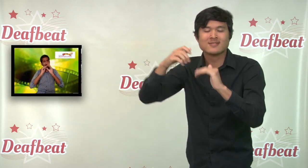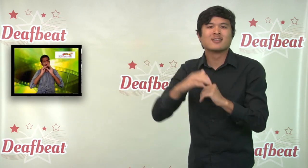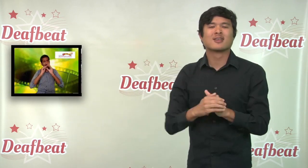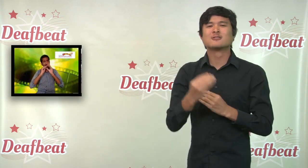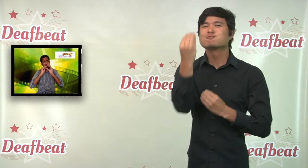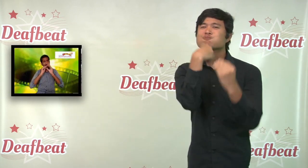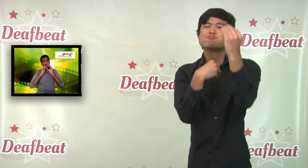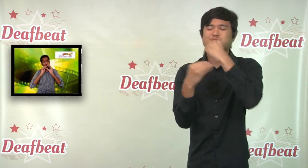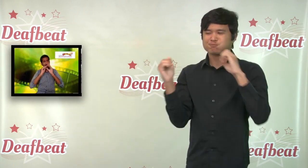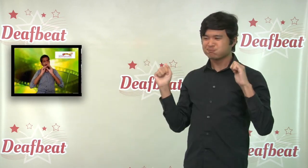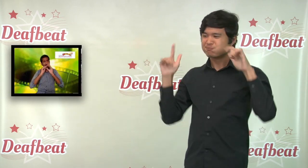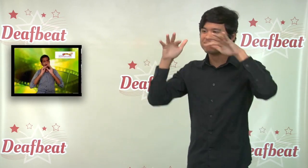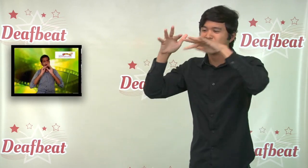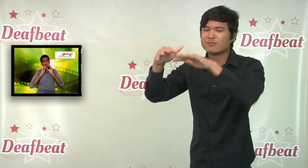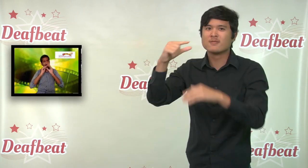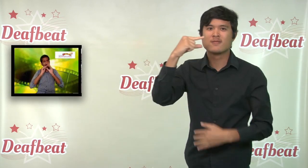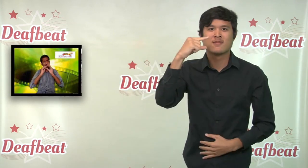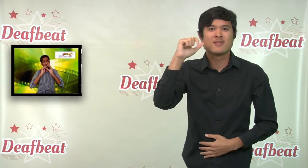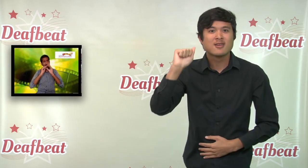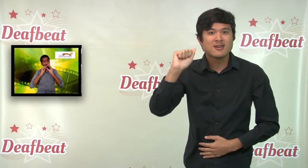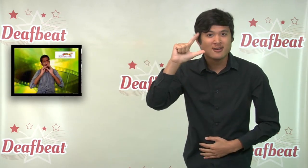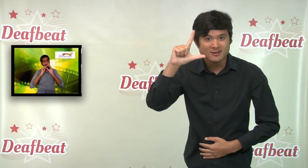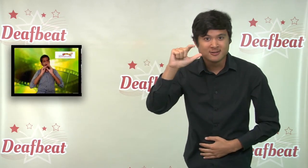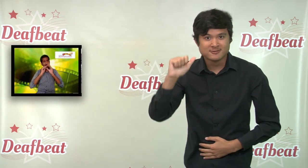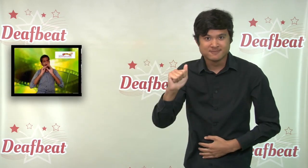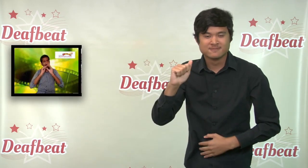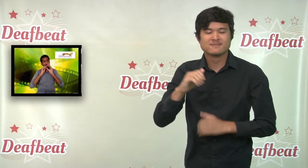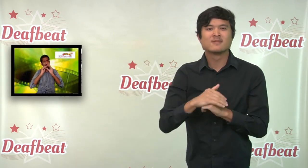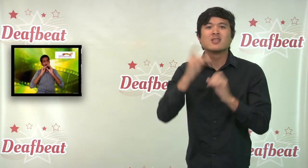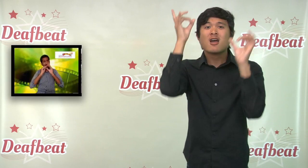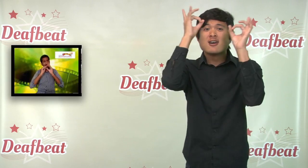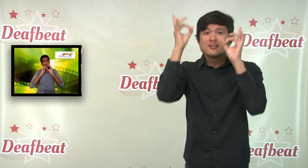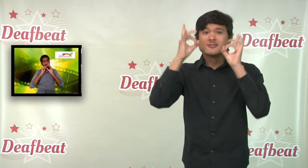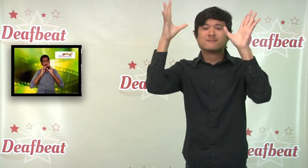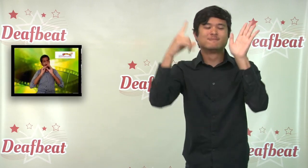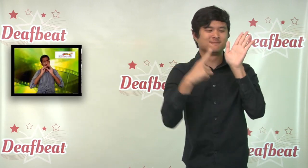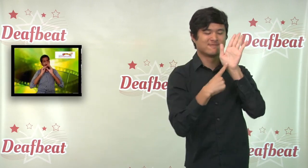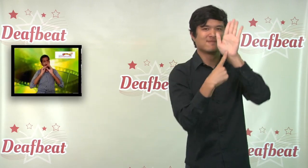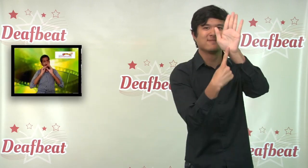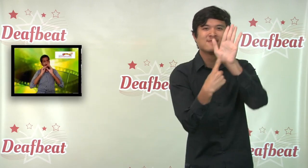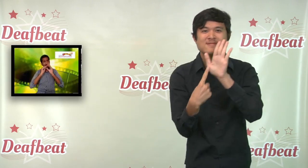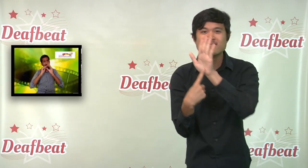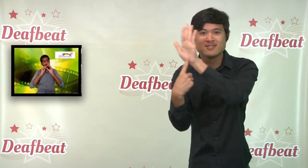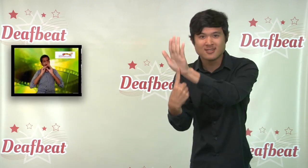Carpet”, and evening screenings for invited patrons, gala,